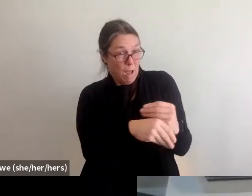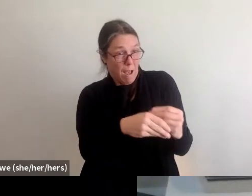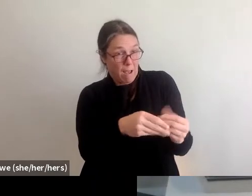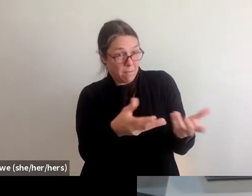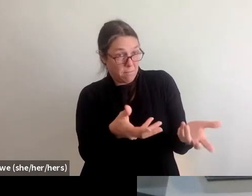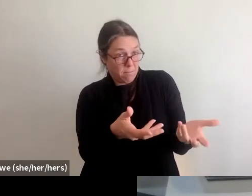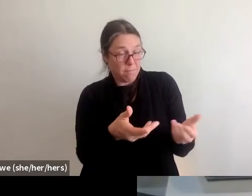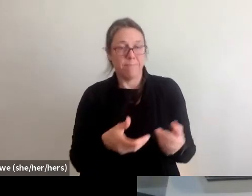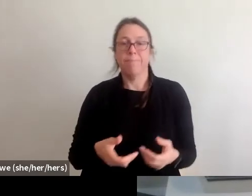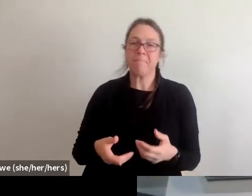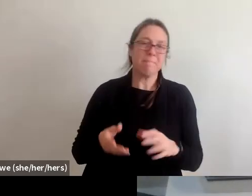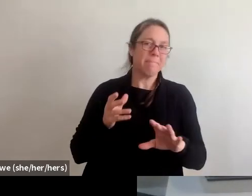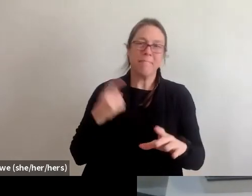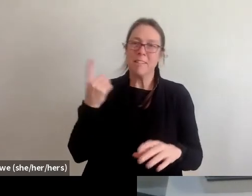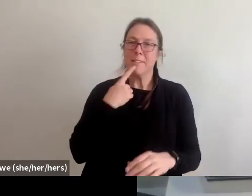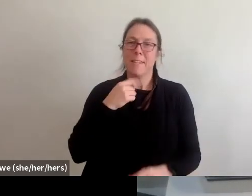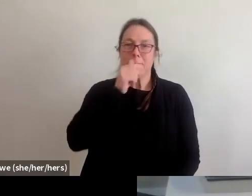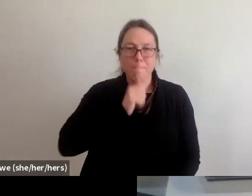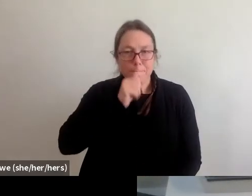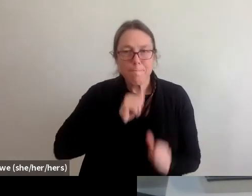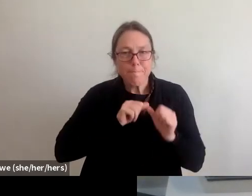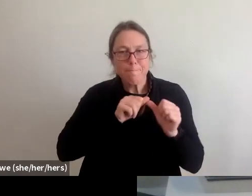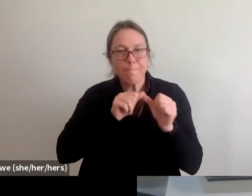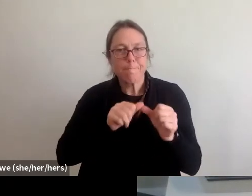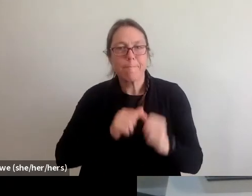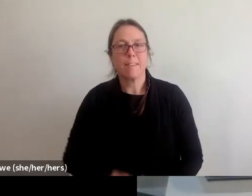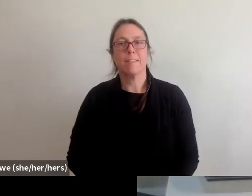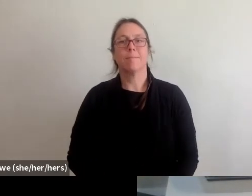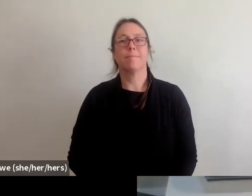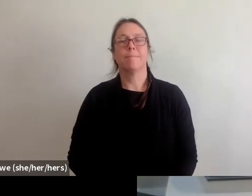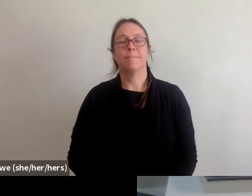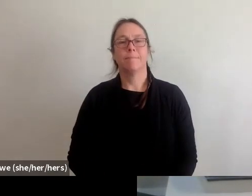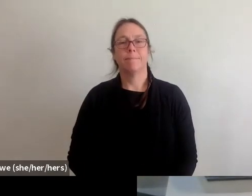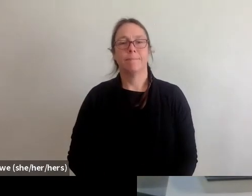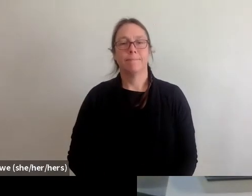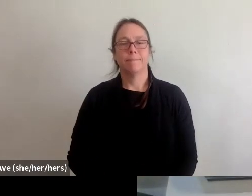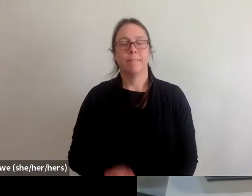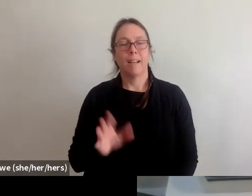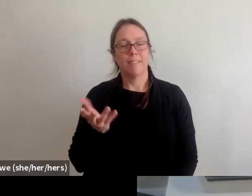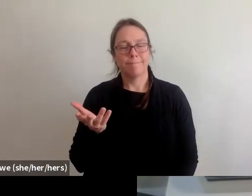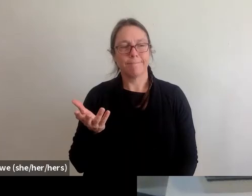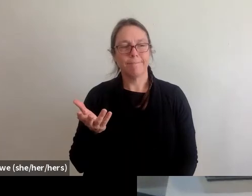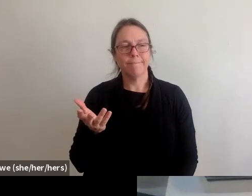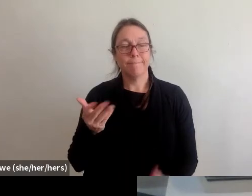I'd just say, hang in there. Remember to I'd say the next time you see,